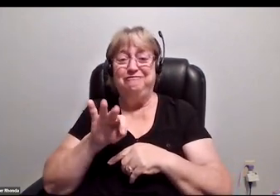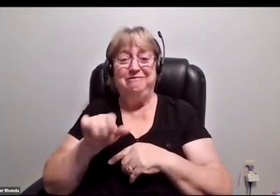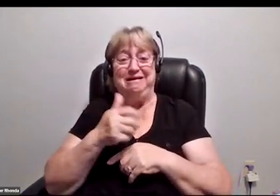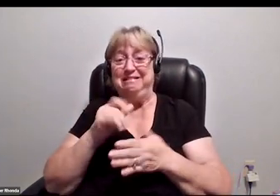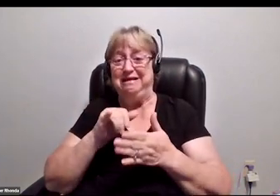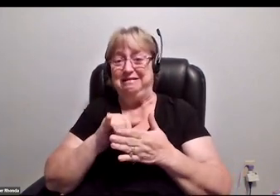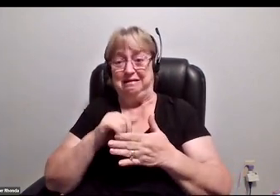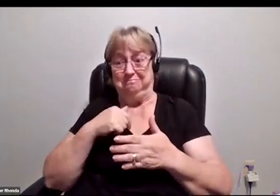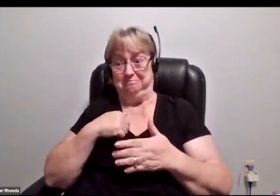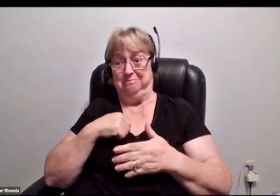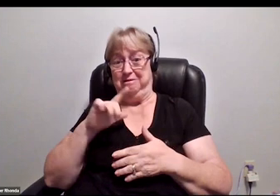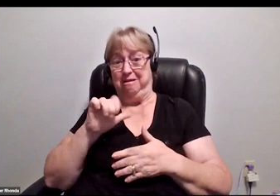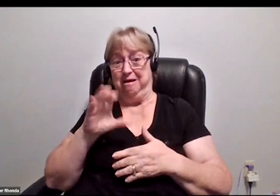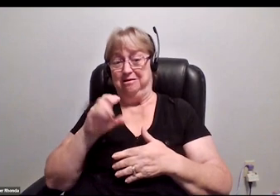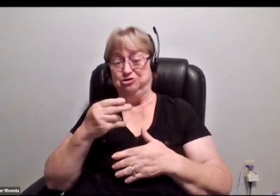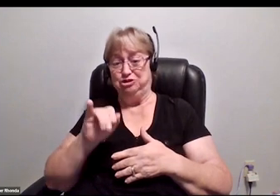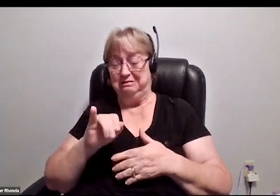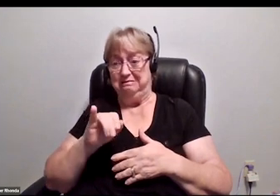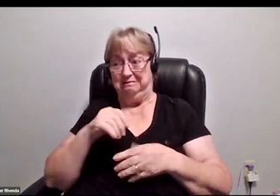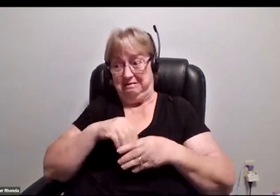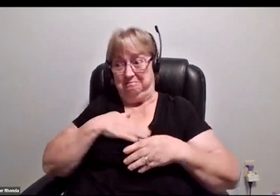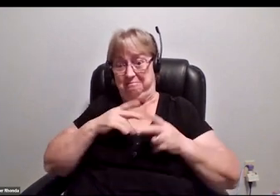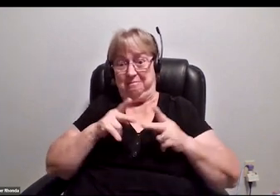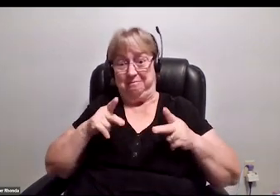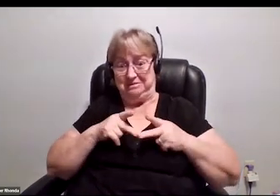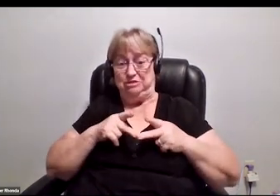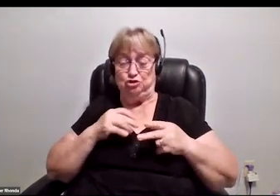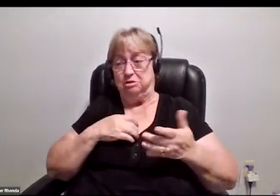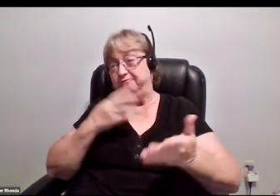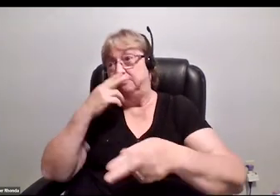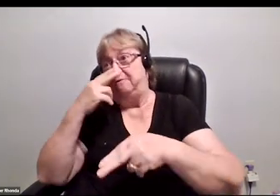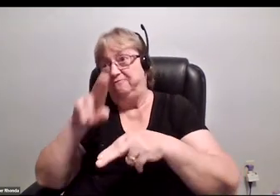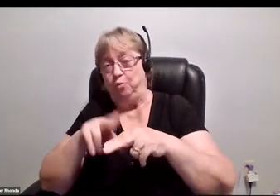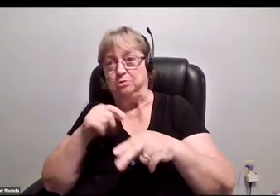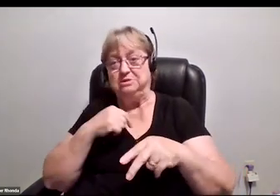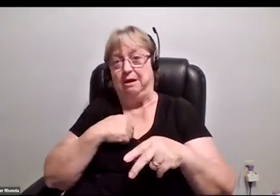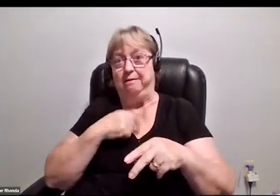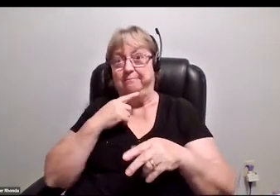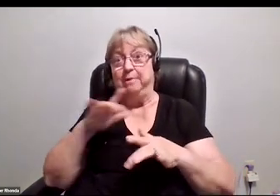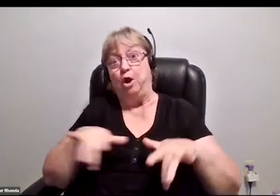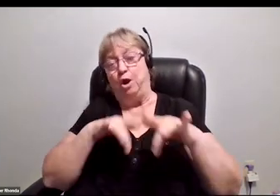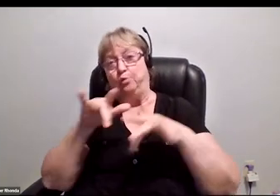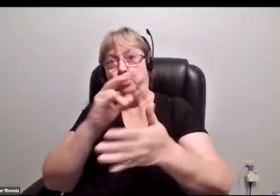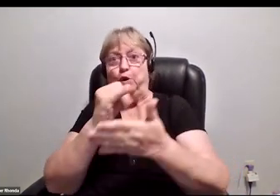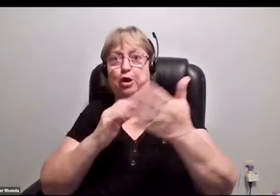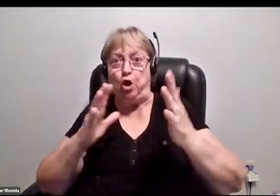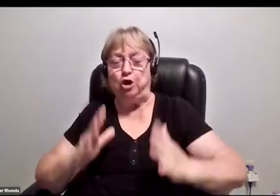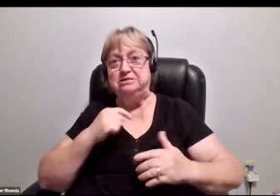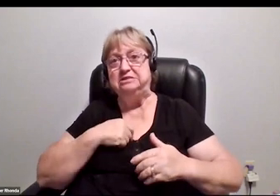that I, Lachi, in the position that I am in, which of course is, I'm a recording artist and a public speaker.